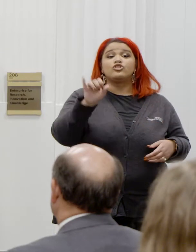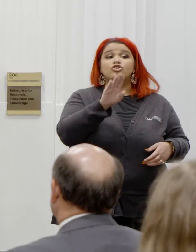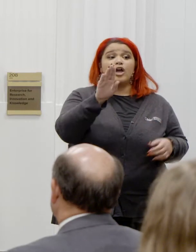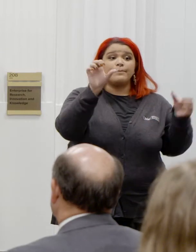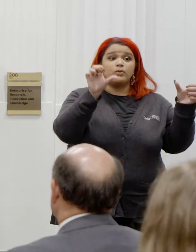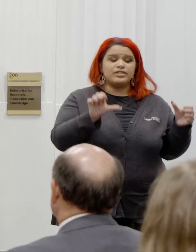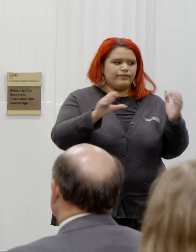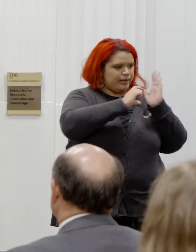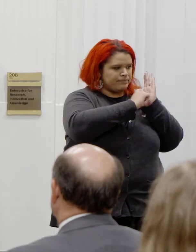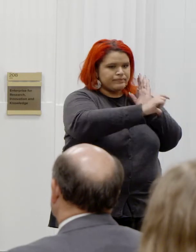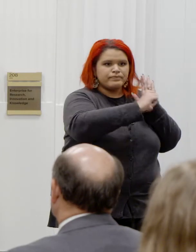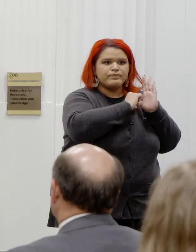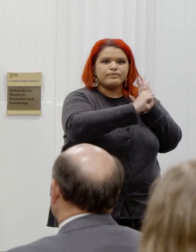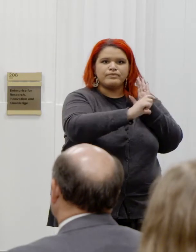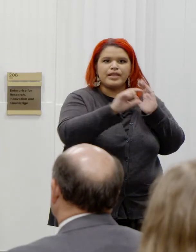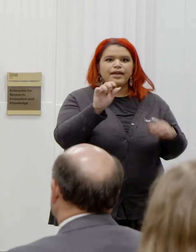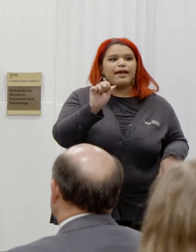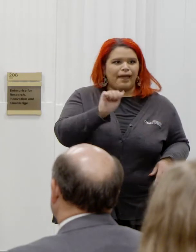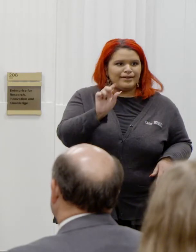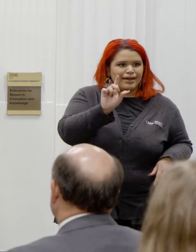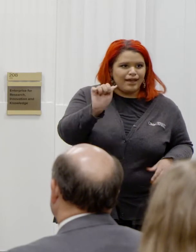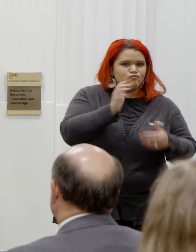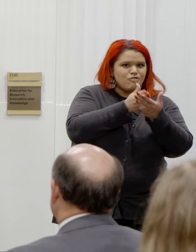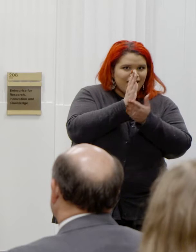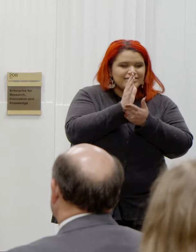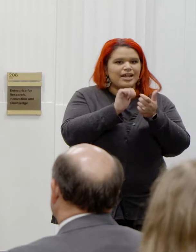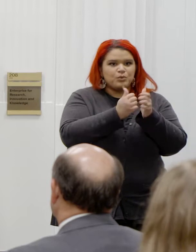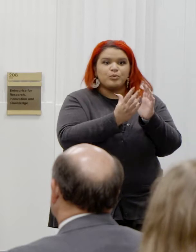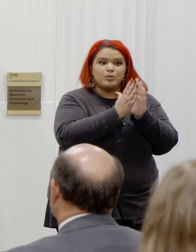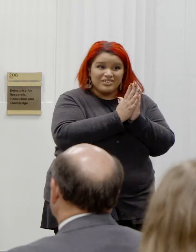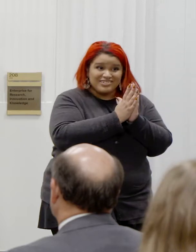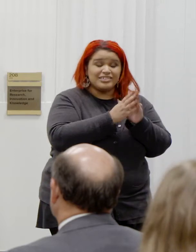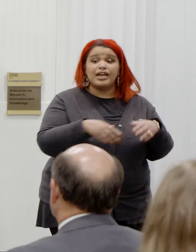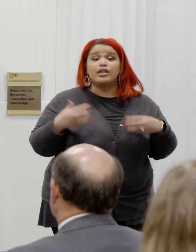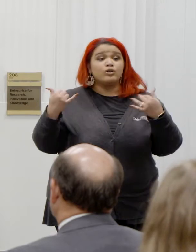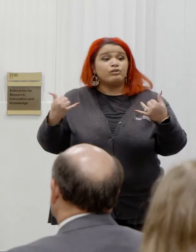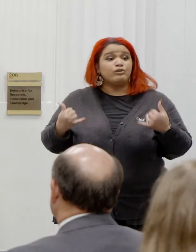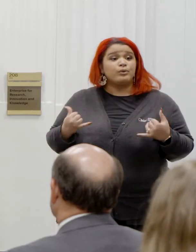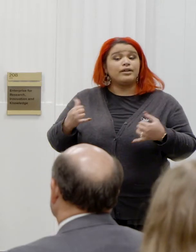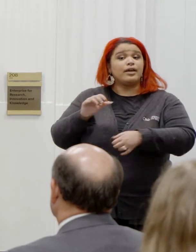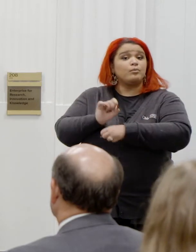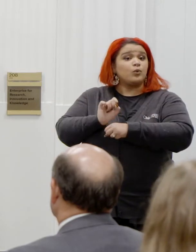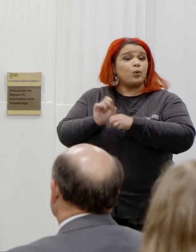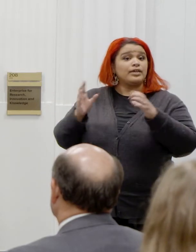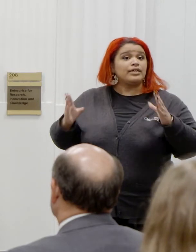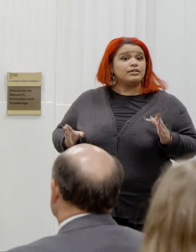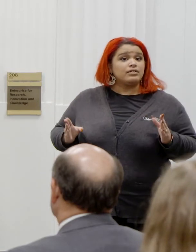reviewed during the onboarding, and is readily available to current employees who may have a need for an accommodation.